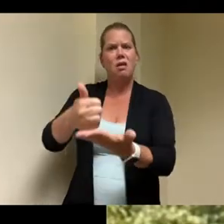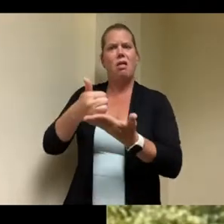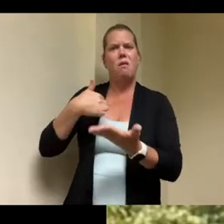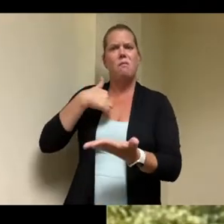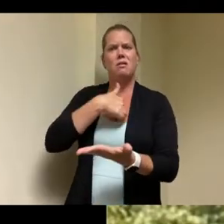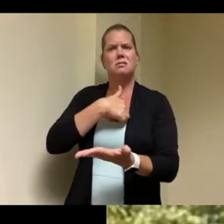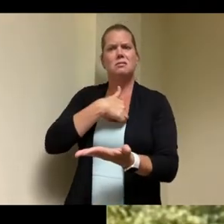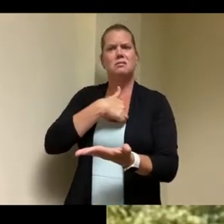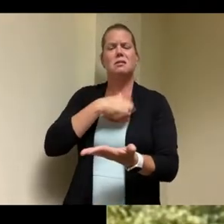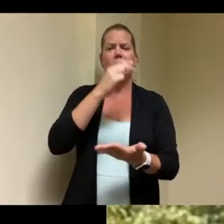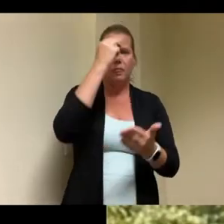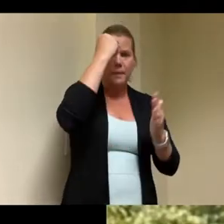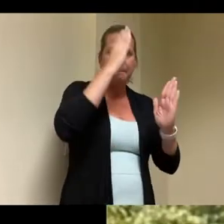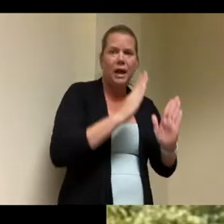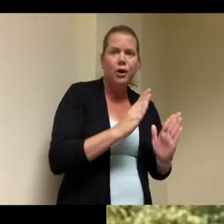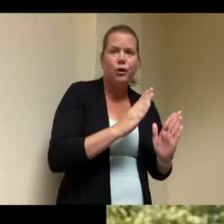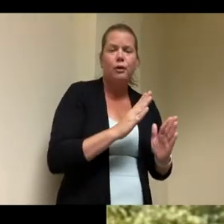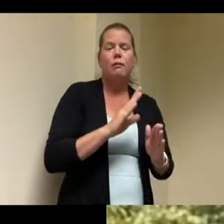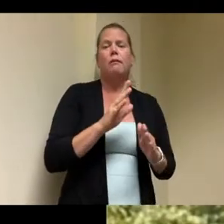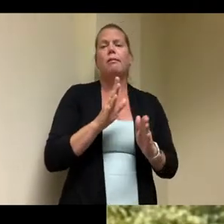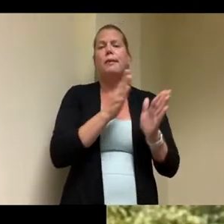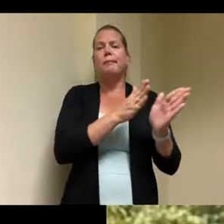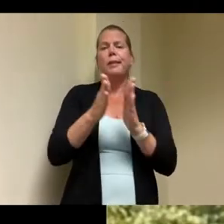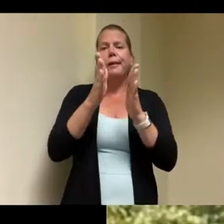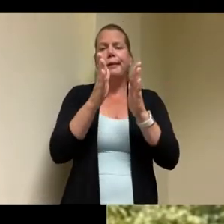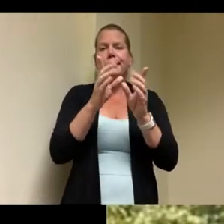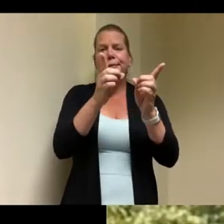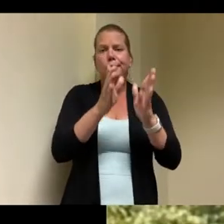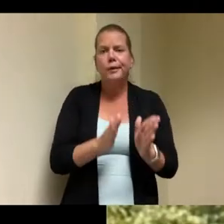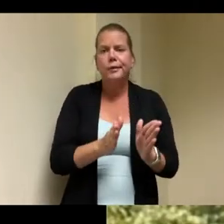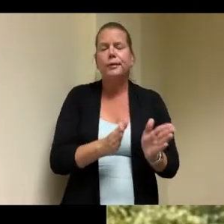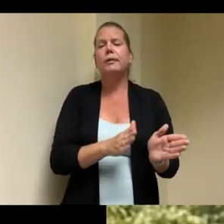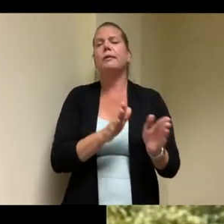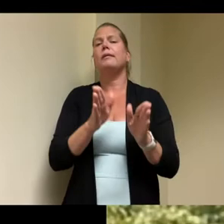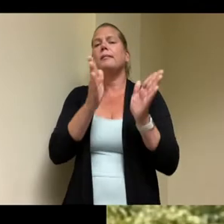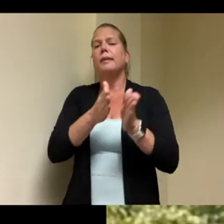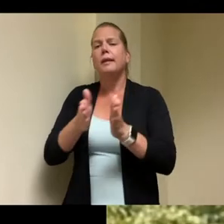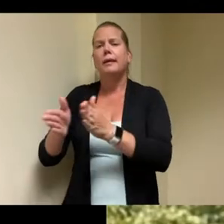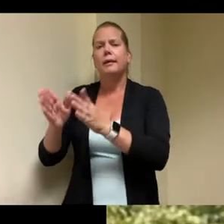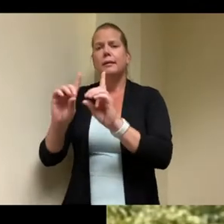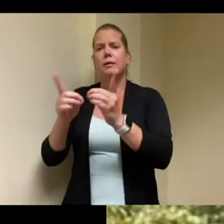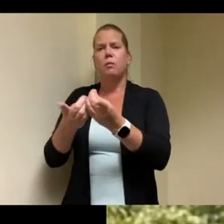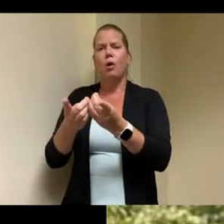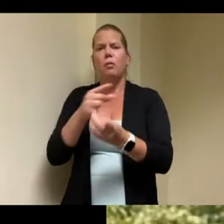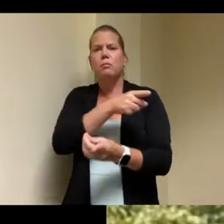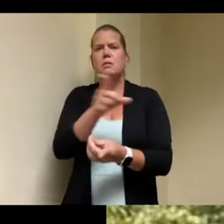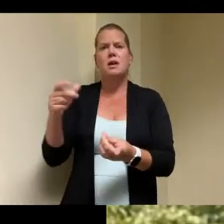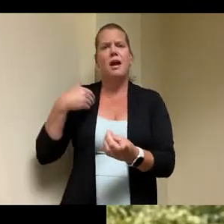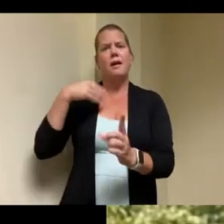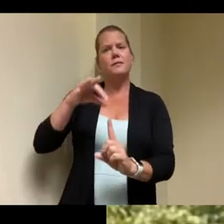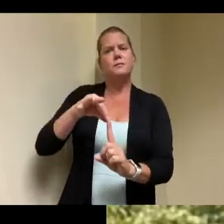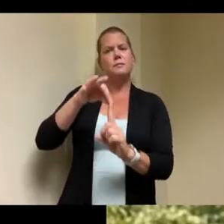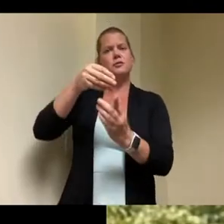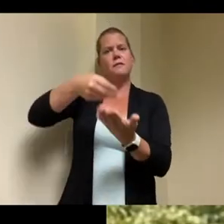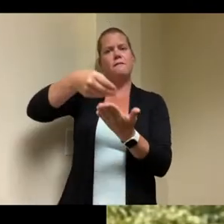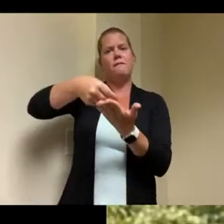and it starts with the planning director and the planning department they have special funding uh a lot of it being federal